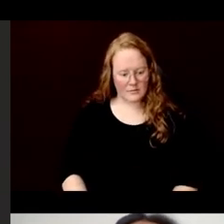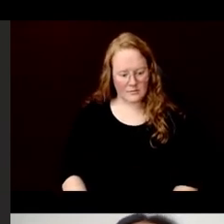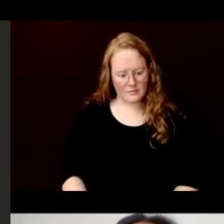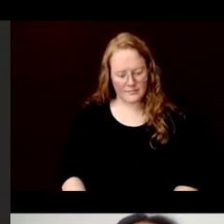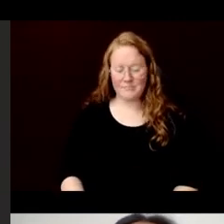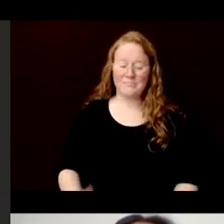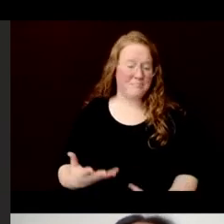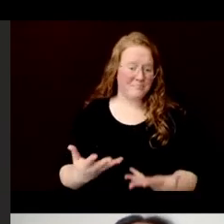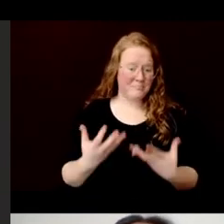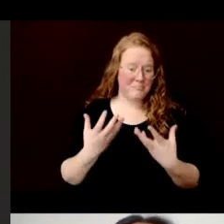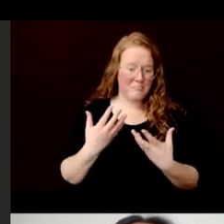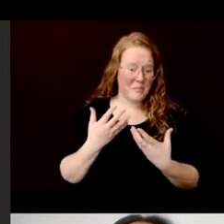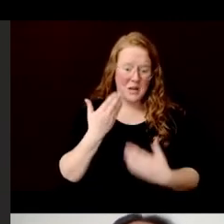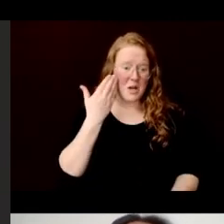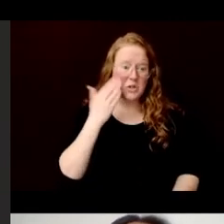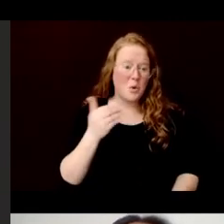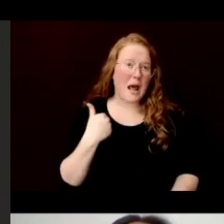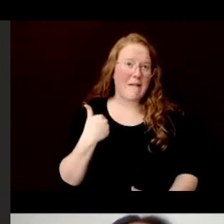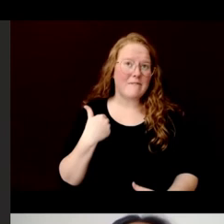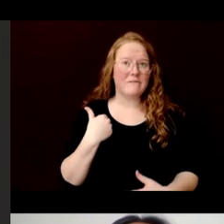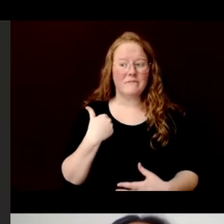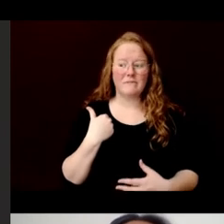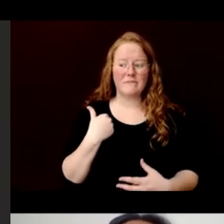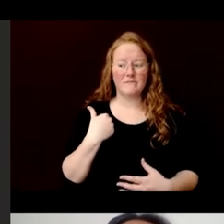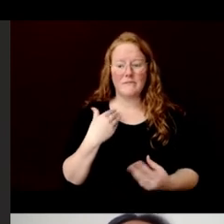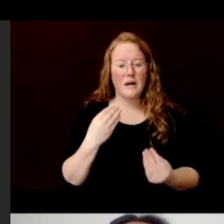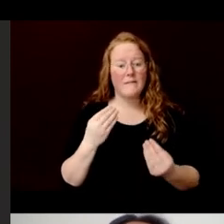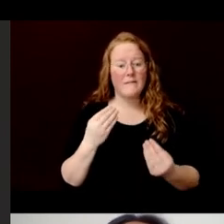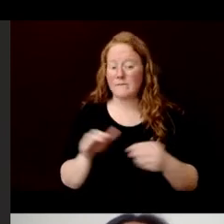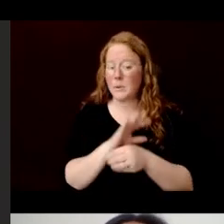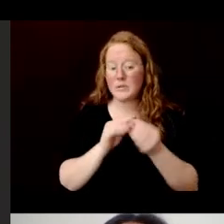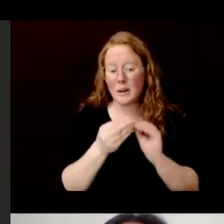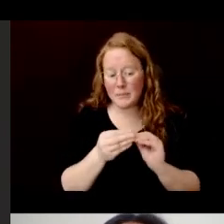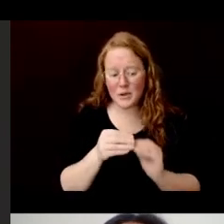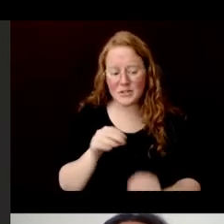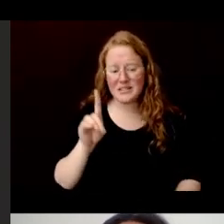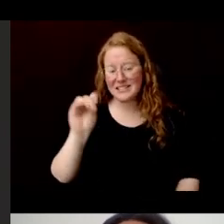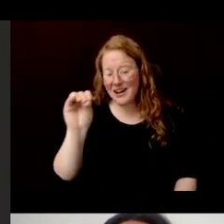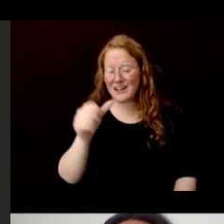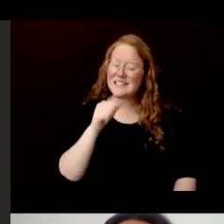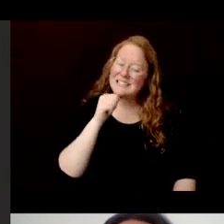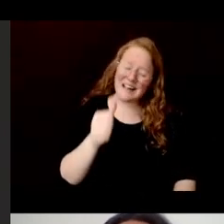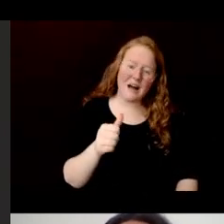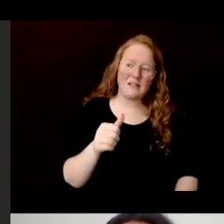Dó still hasn't been thoroughly quantified through different paper machine testers, so stay tuned.